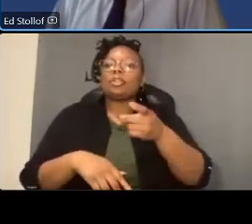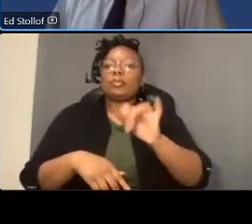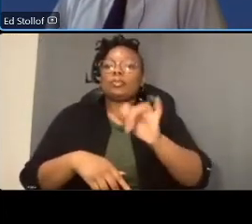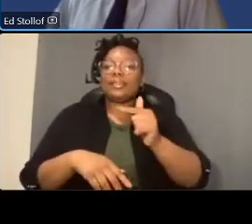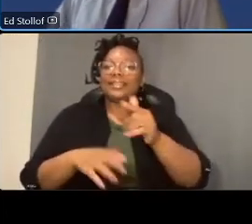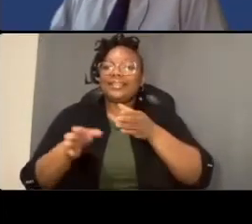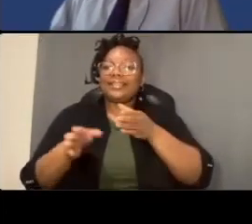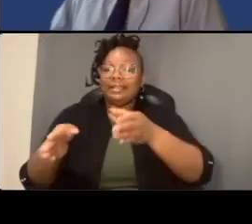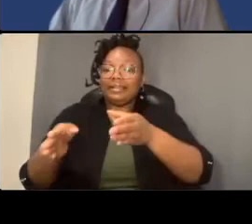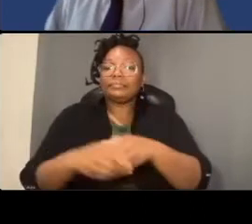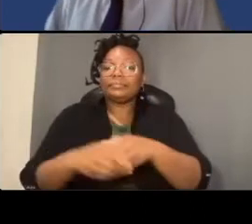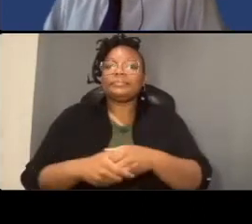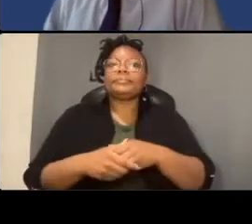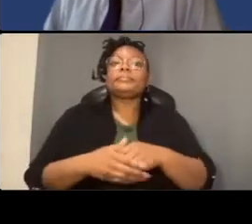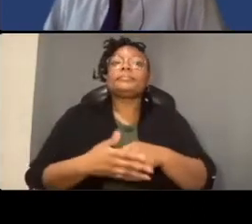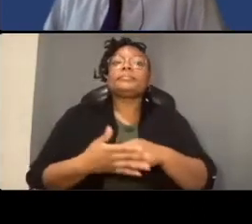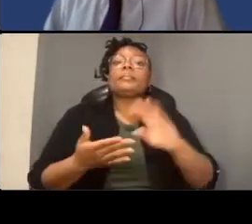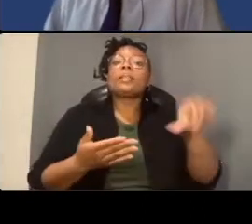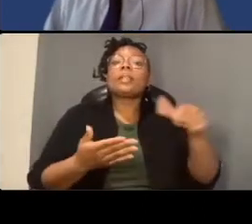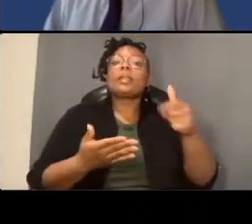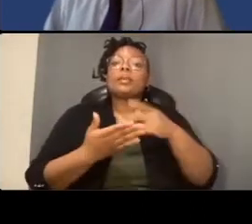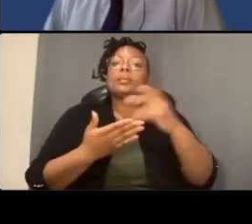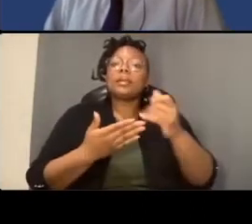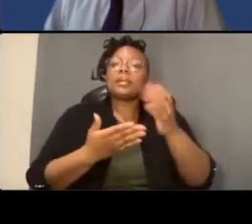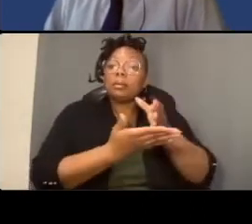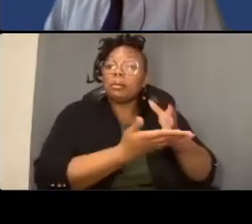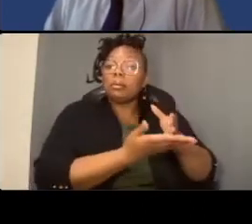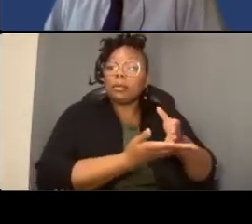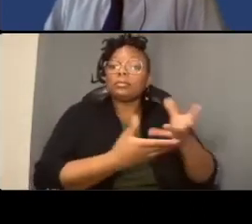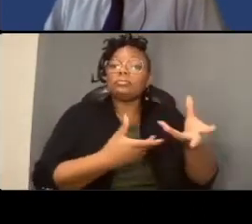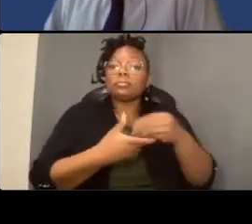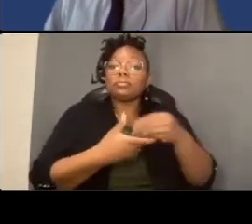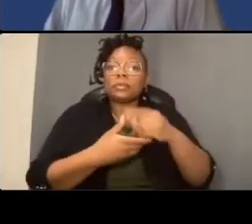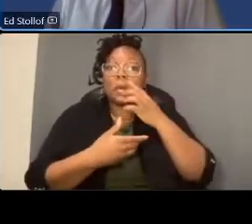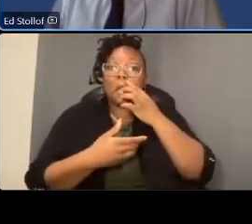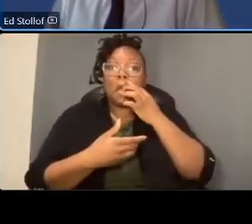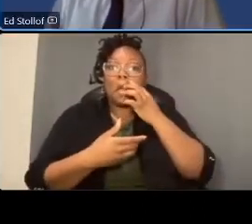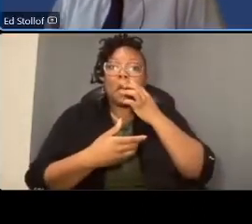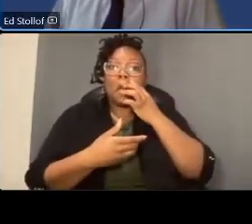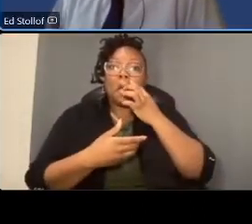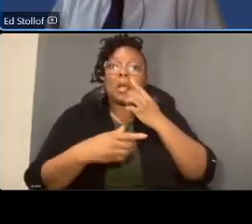other project elements include intersection left and right turn lanes